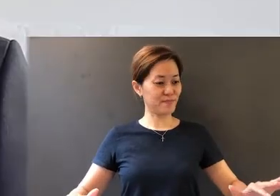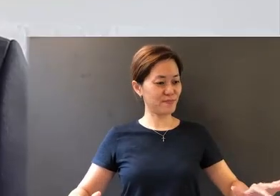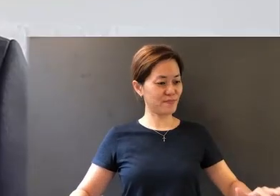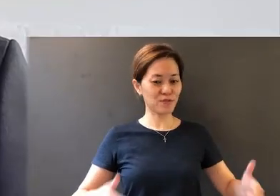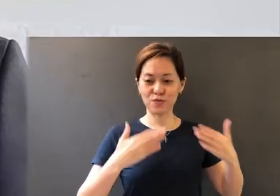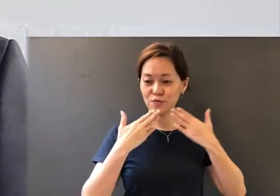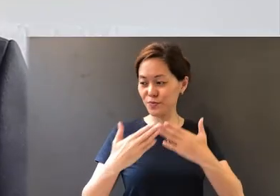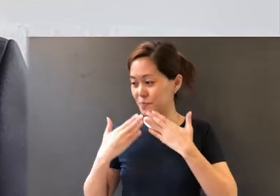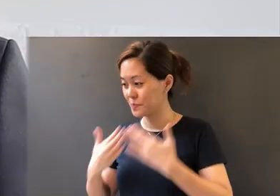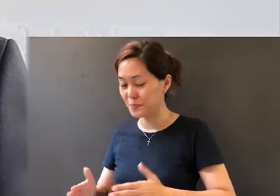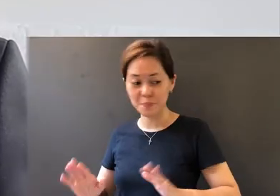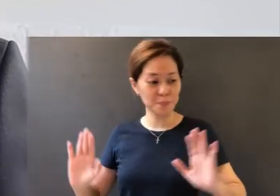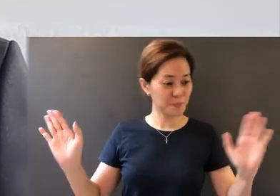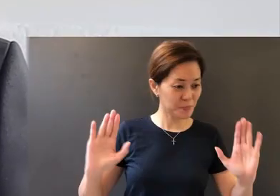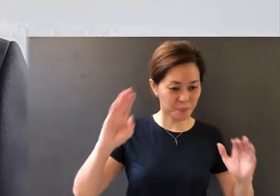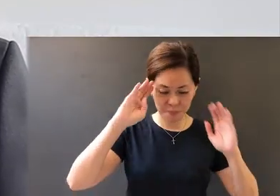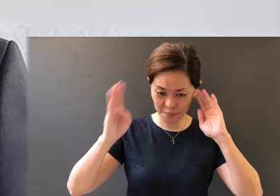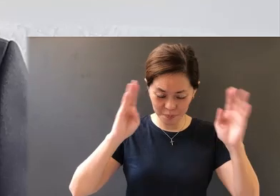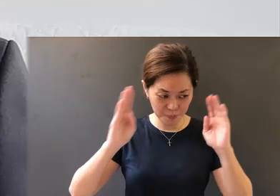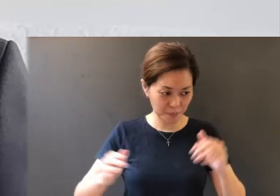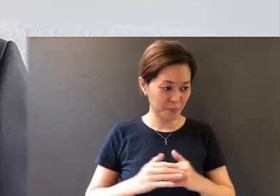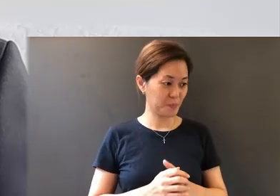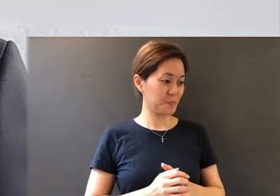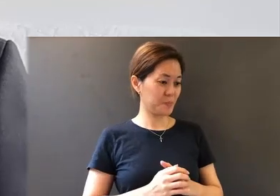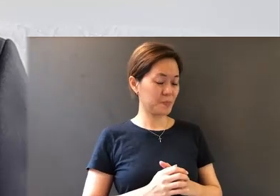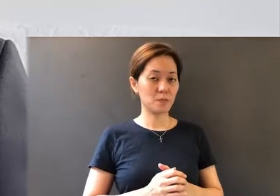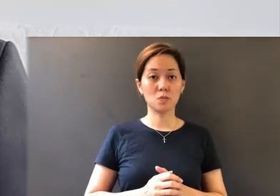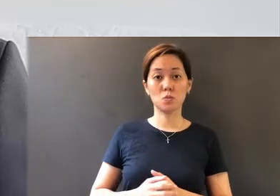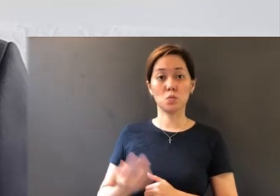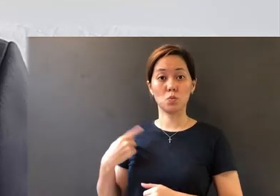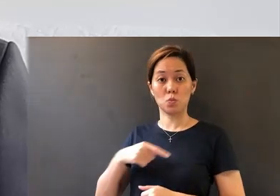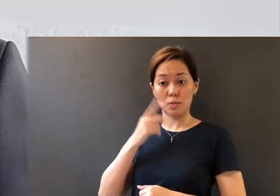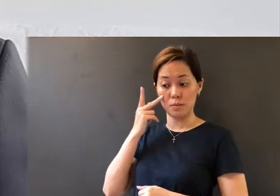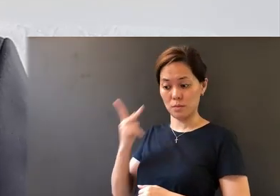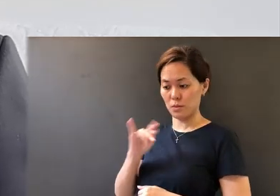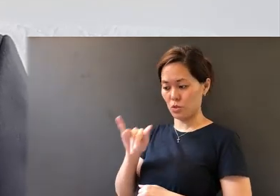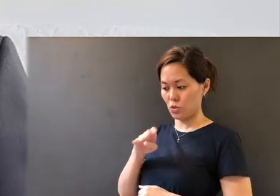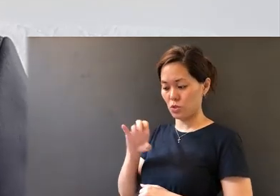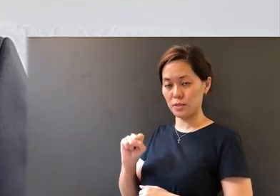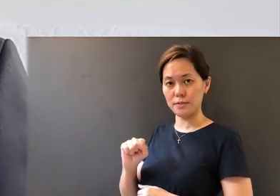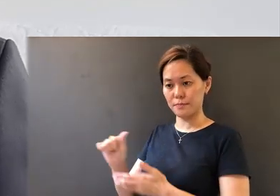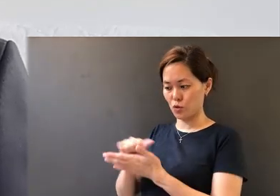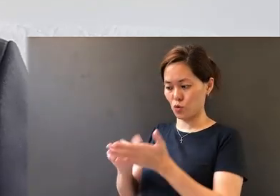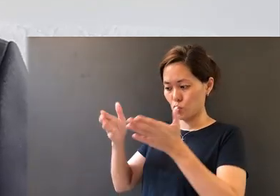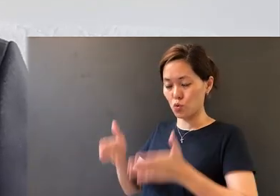Here, we can see that James is the author of this letter, and he is not James the